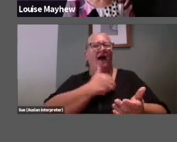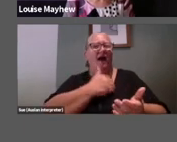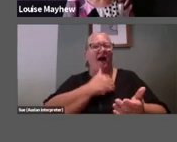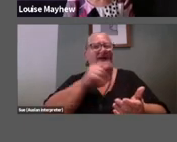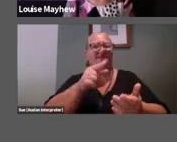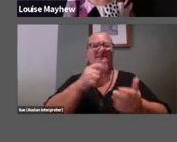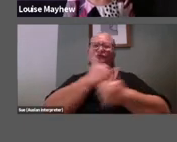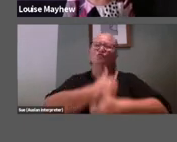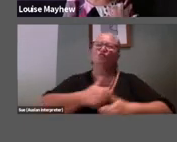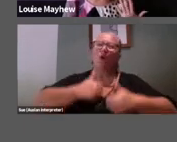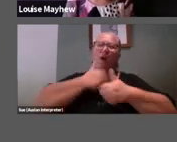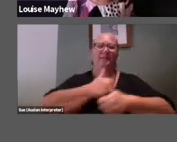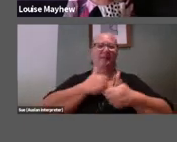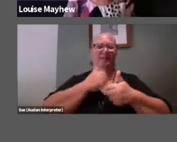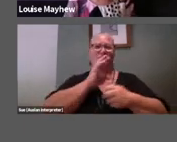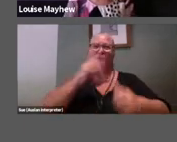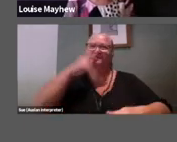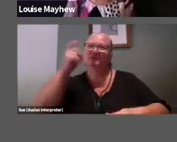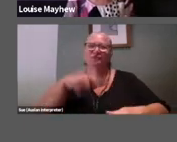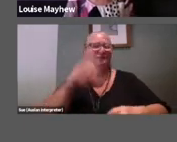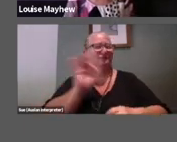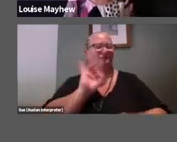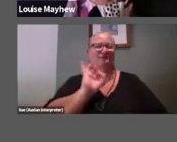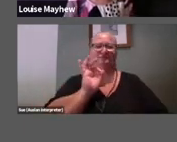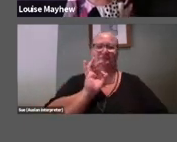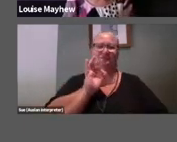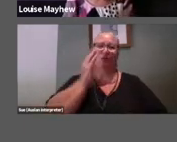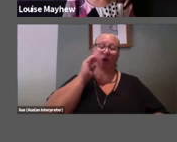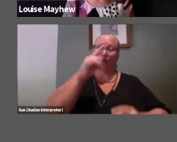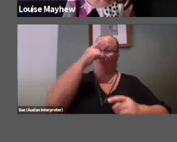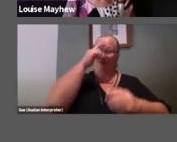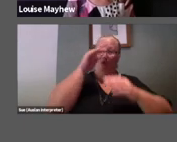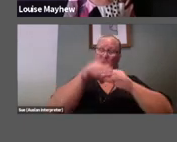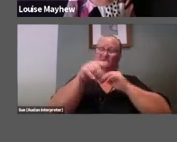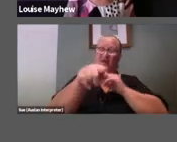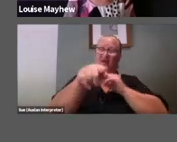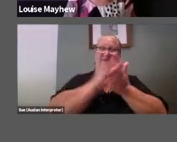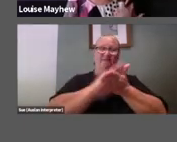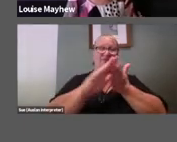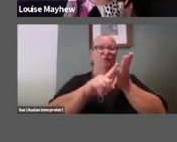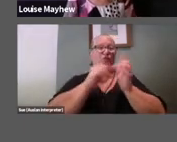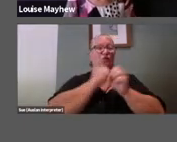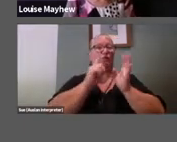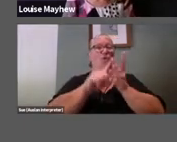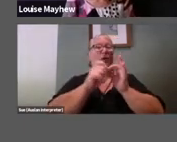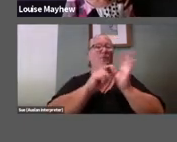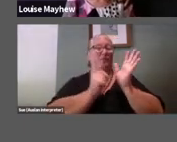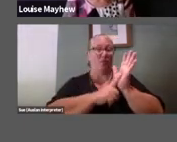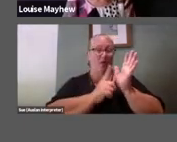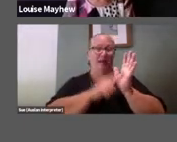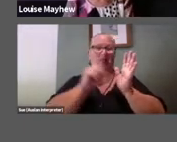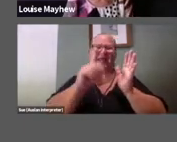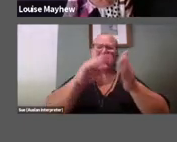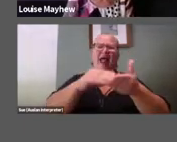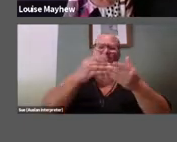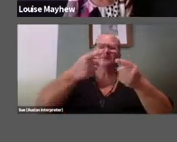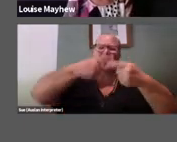here, and so if we think about Hugo Ball as a Dadaes he helps us to see these